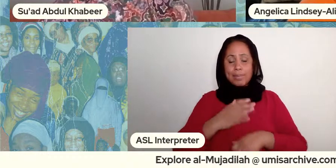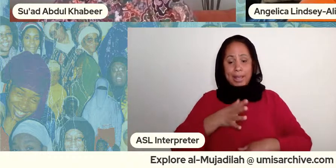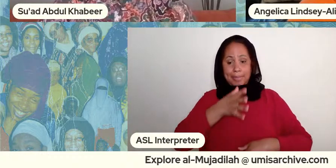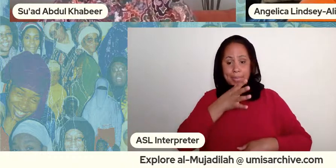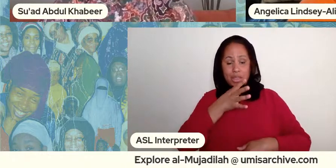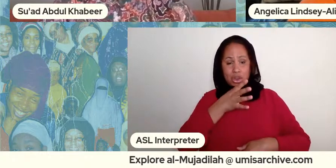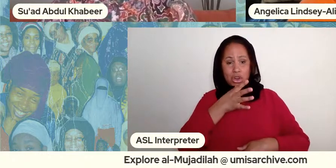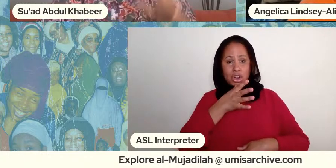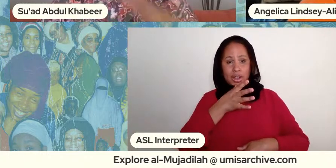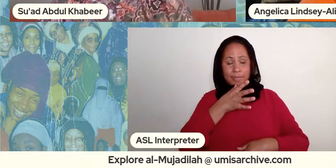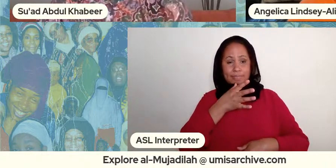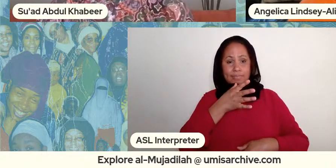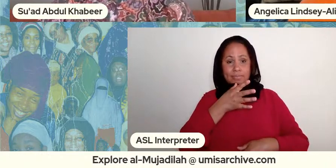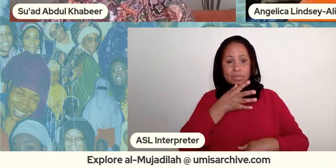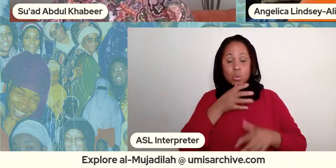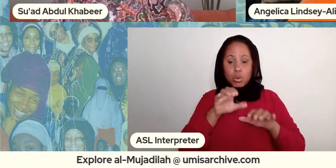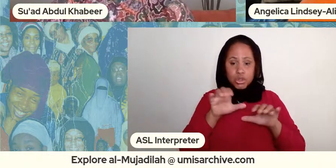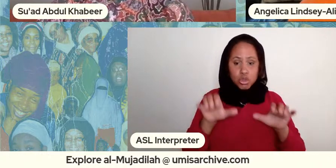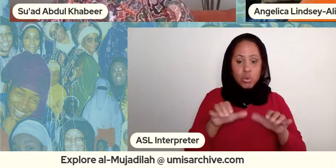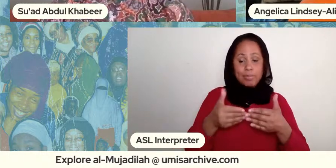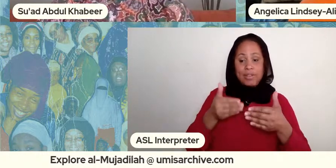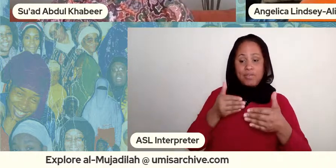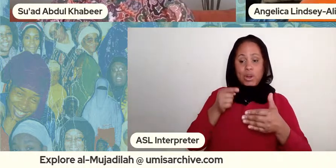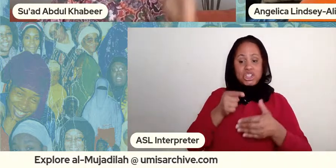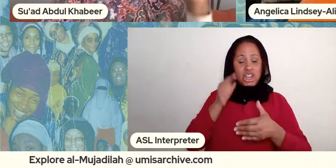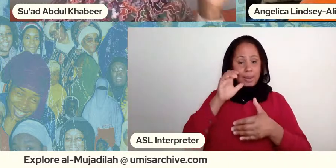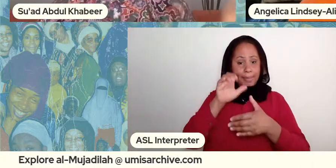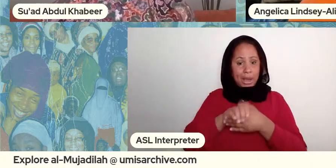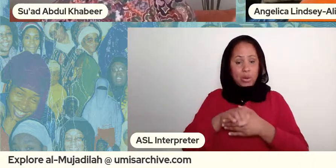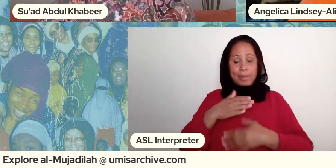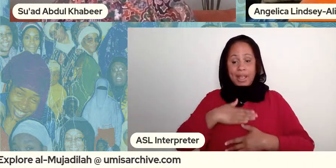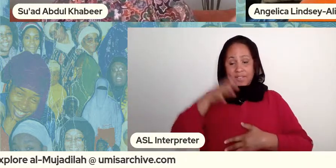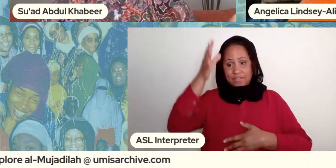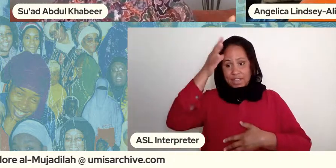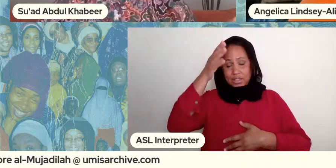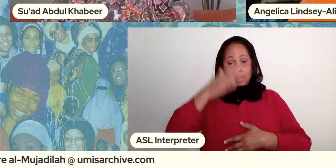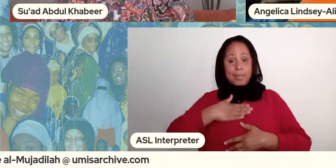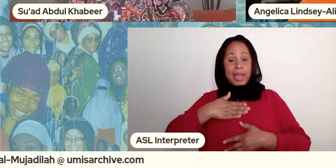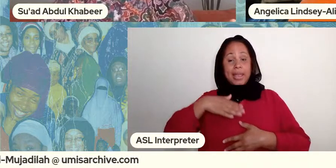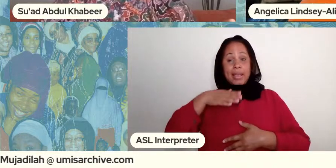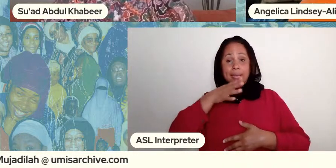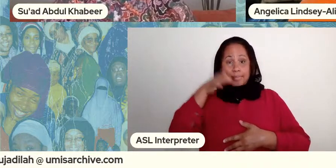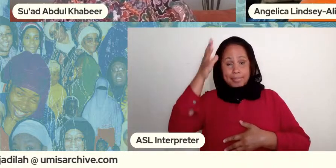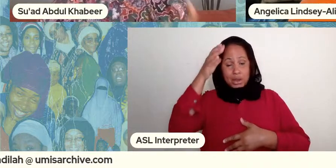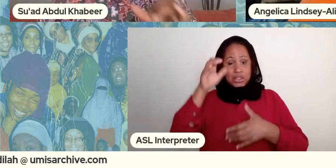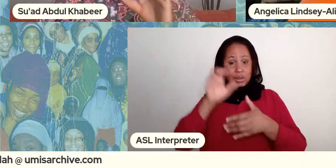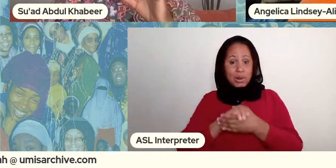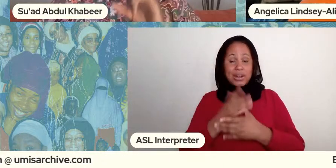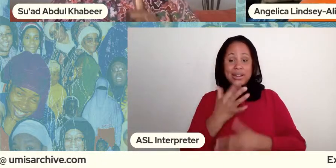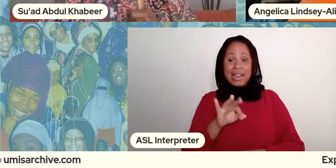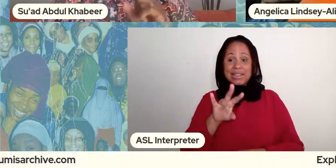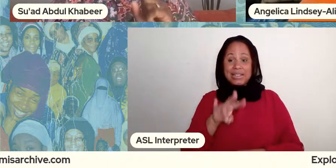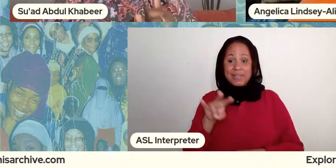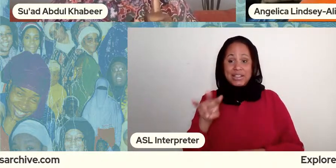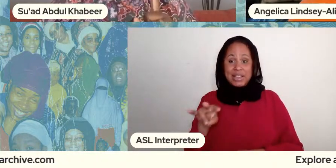my father my parents got married 1977. she became muslim in 1975 right so there's also a level